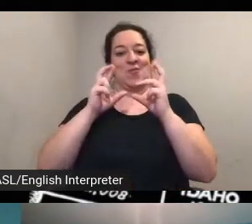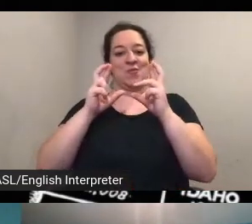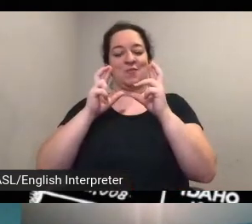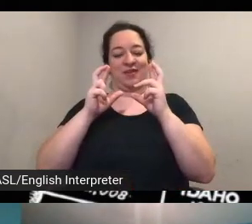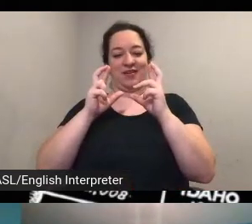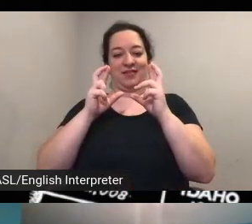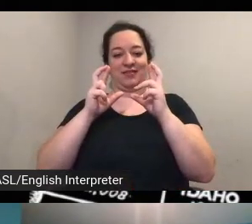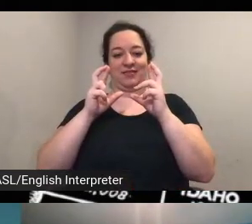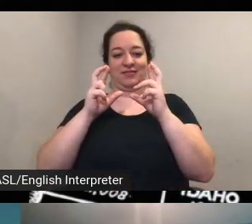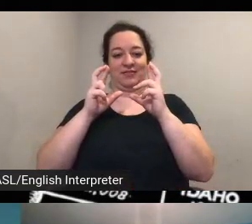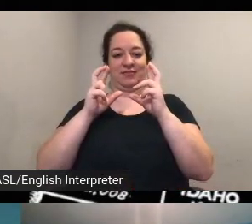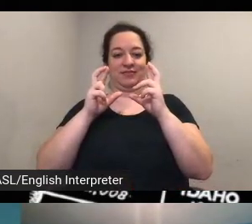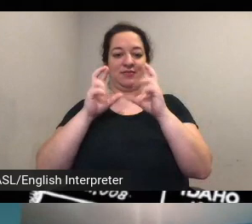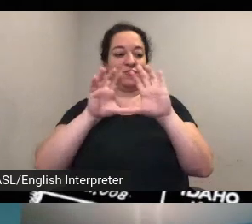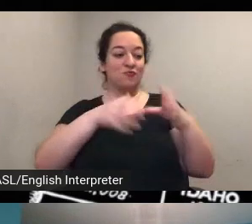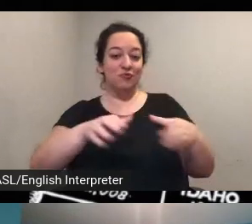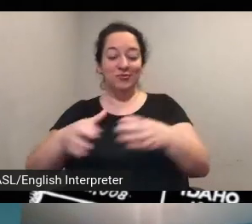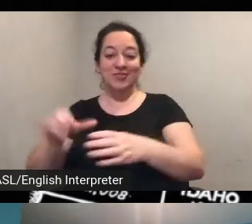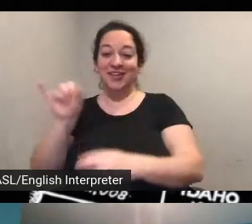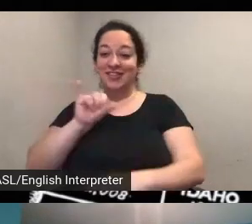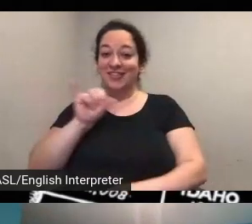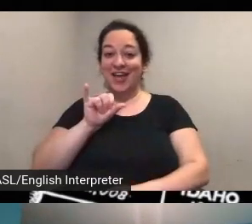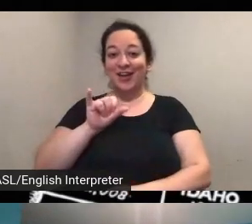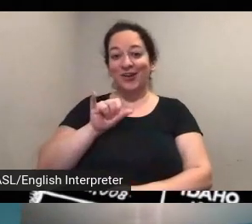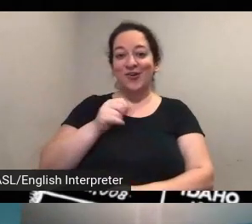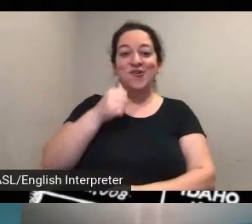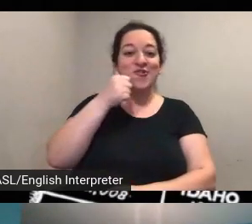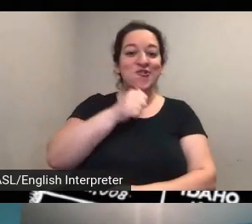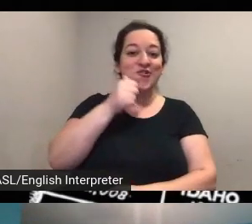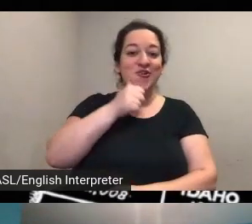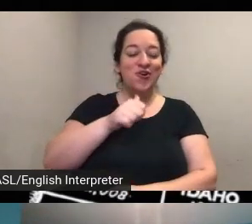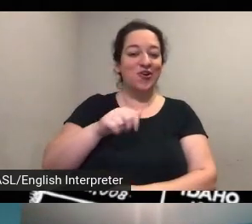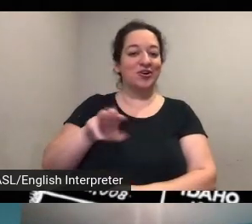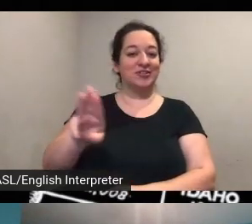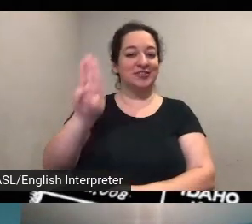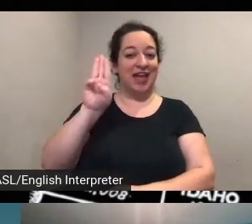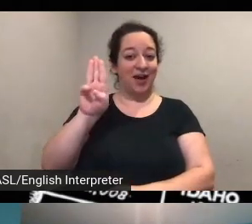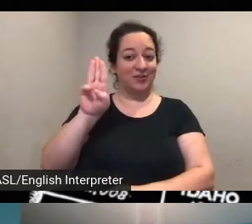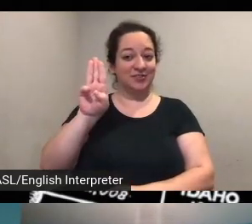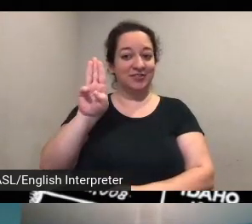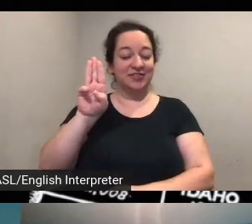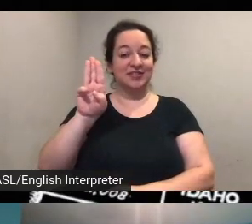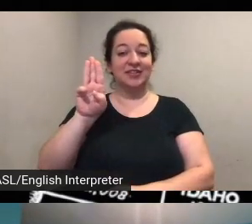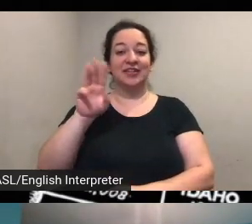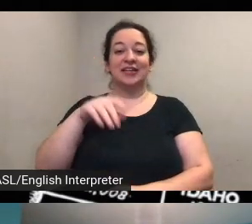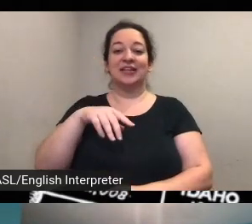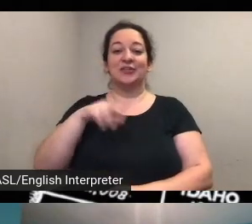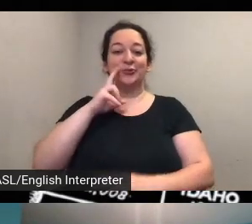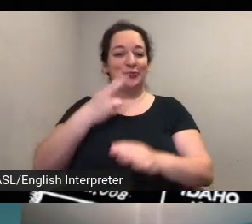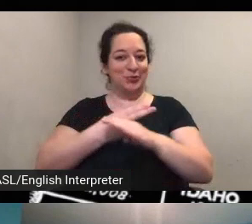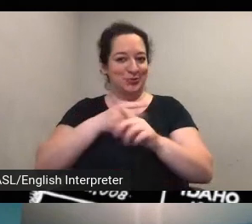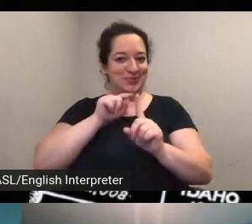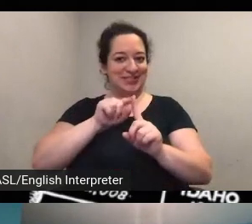groups like girl scouts to use this map as a form of